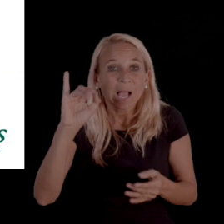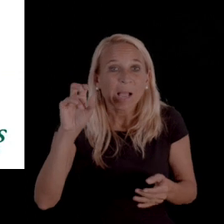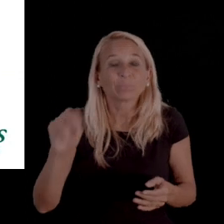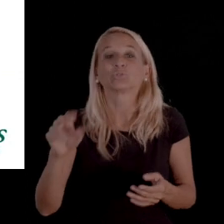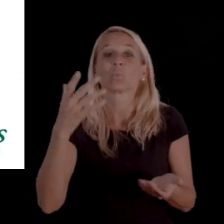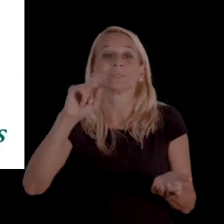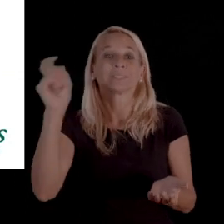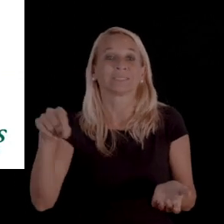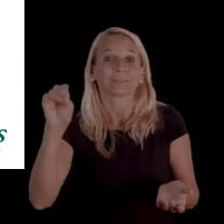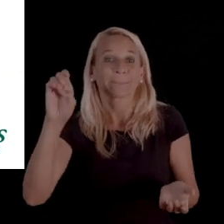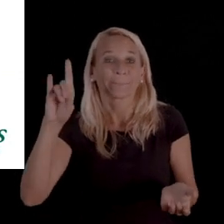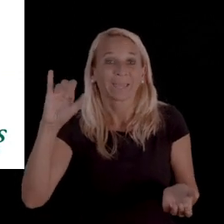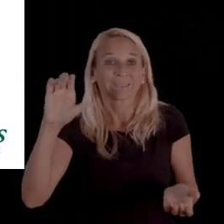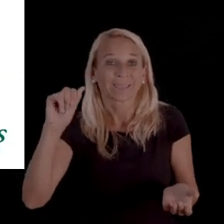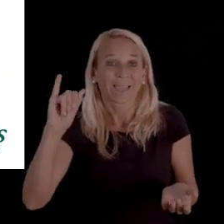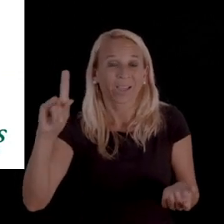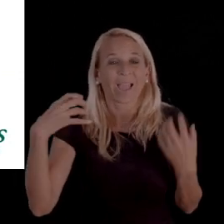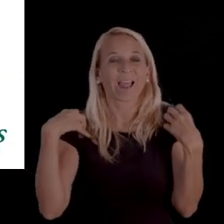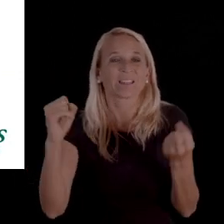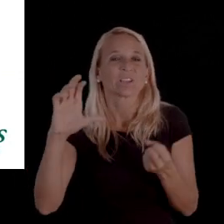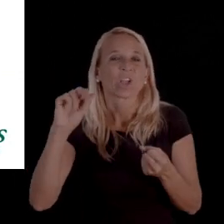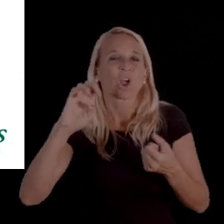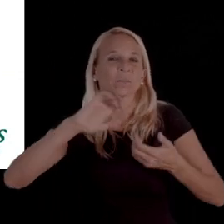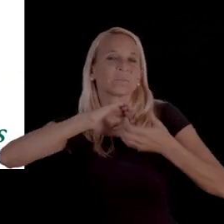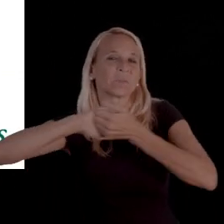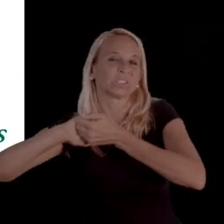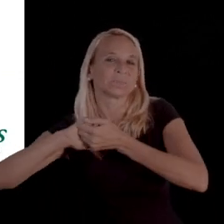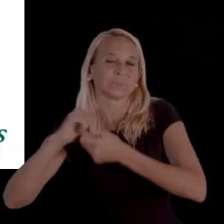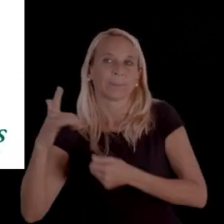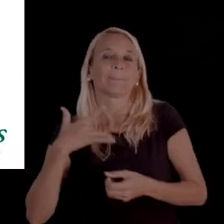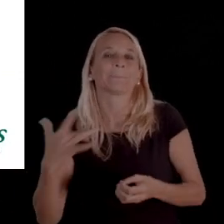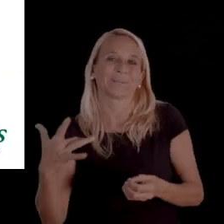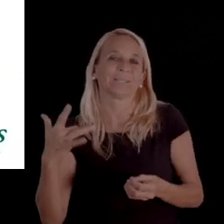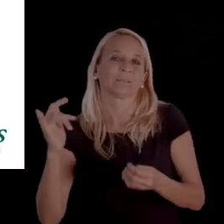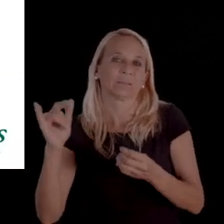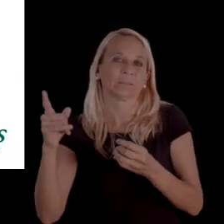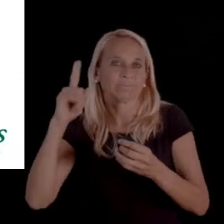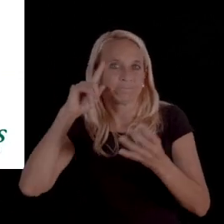or the Texas Medicaid Healthcare Partnership intends to enact.